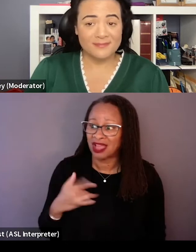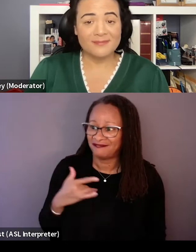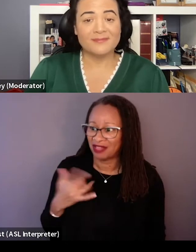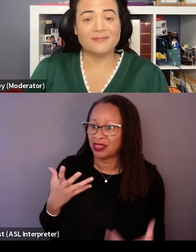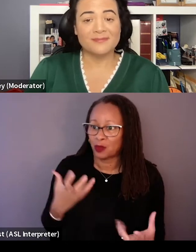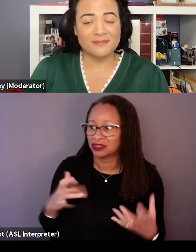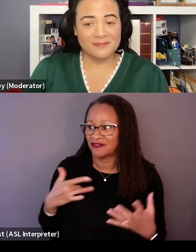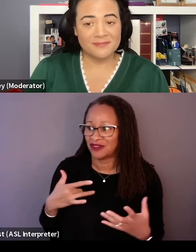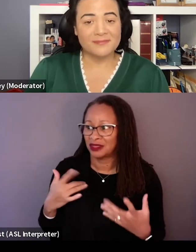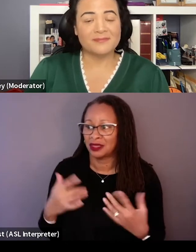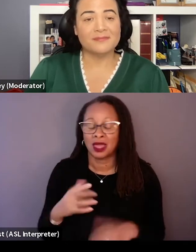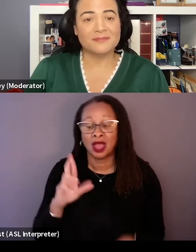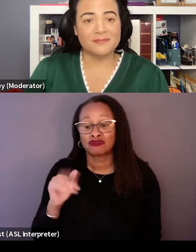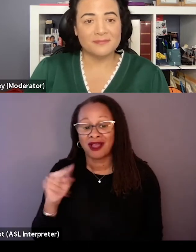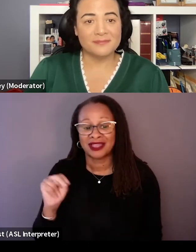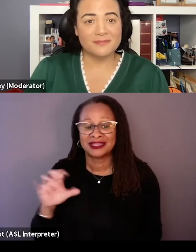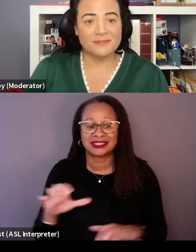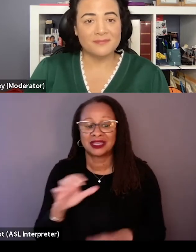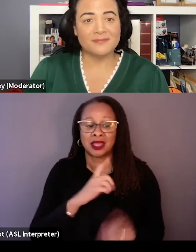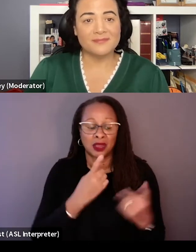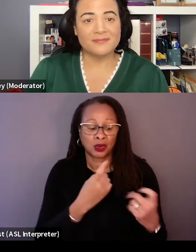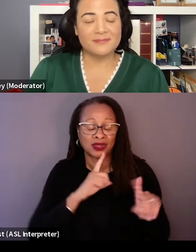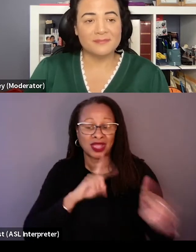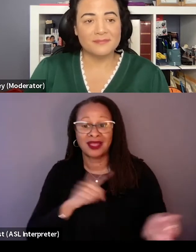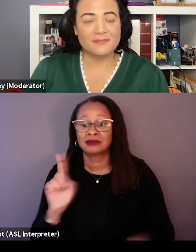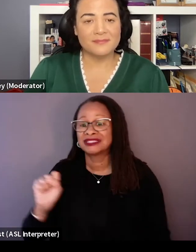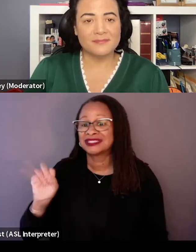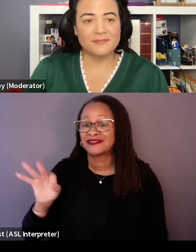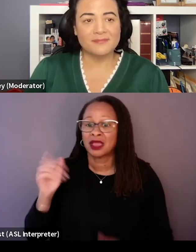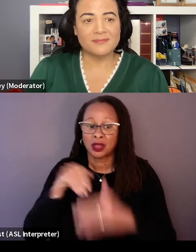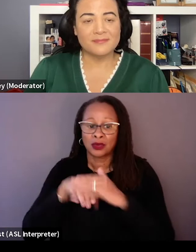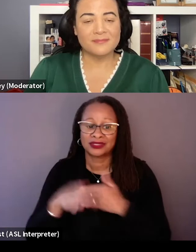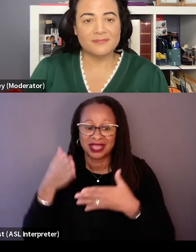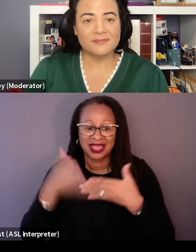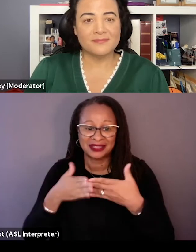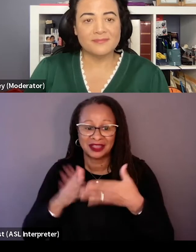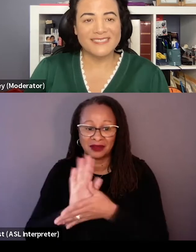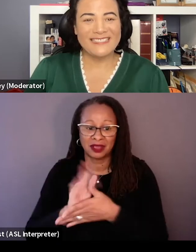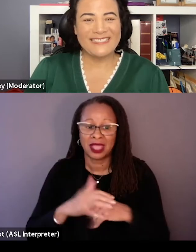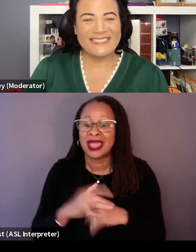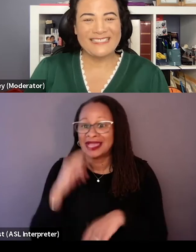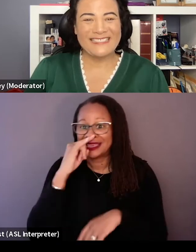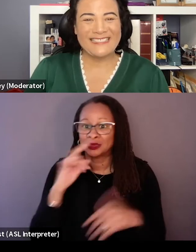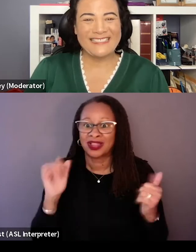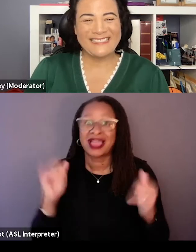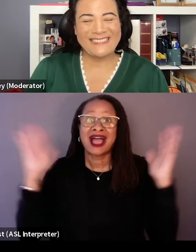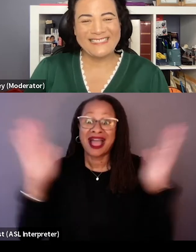Ryan and I did a Q and A recently in San Francisco and we walked in towards the end of the movie and kids were just like applauding at the selfie scene,